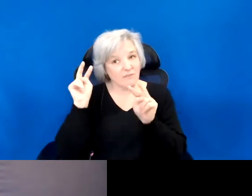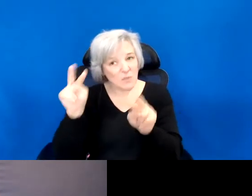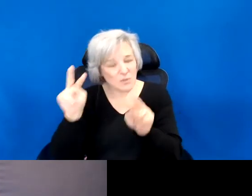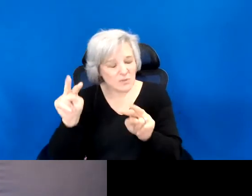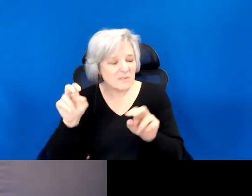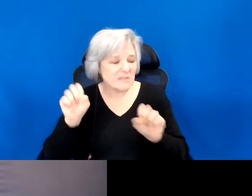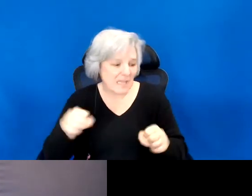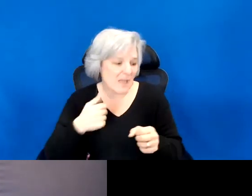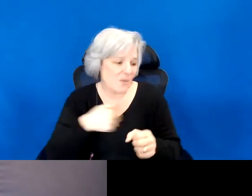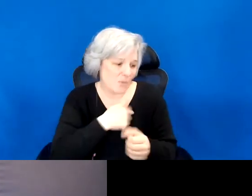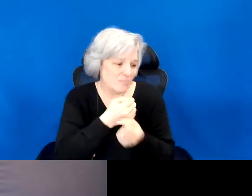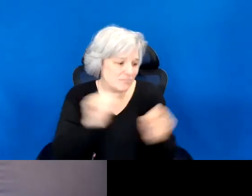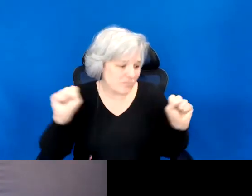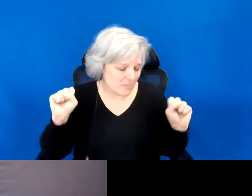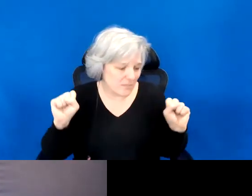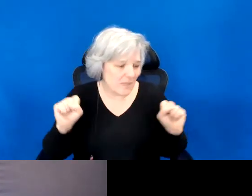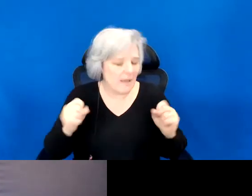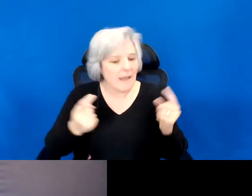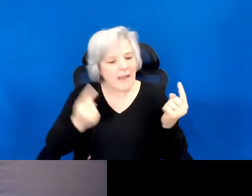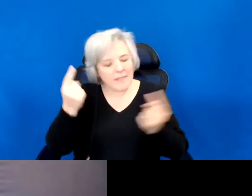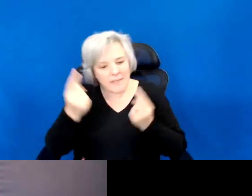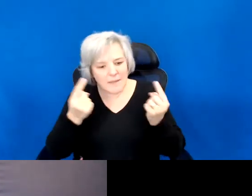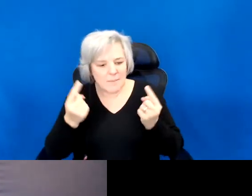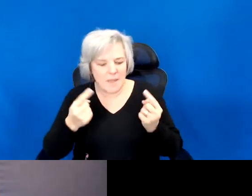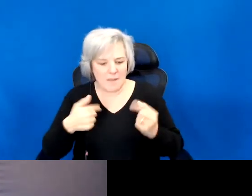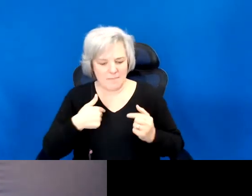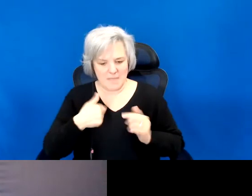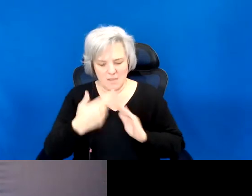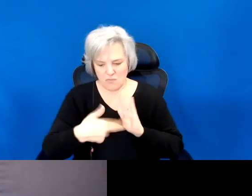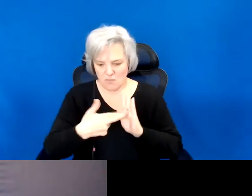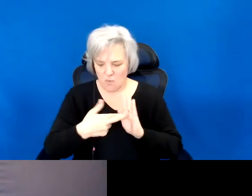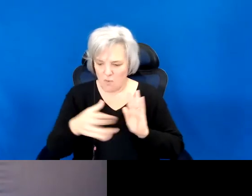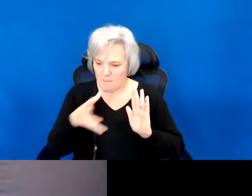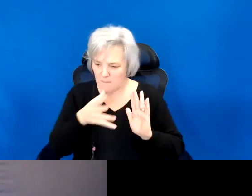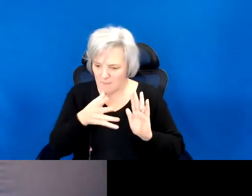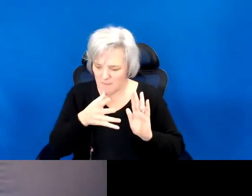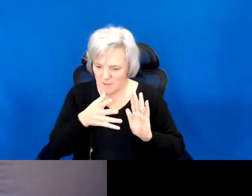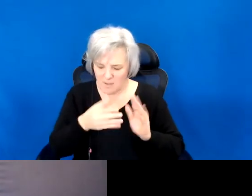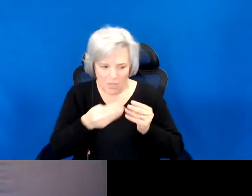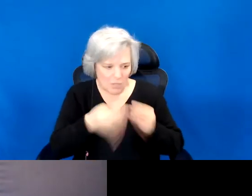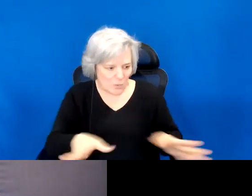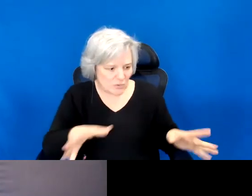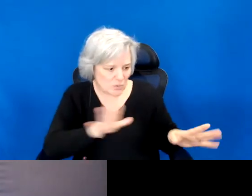I think also of the role of the mother and of losing her, and the political act of culling